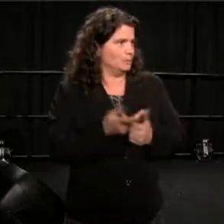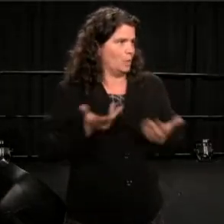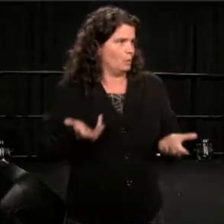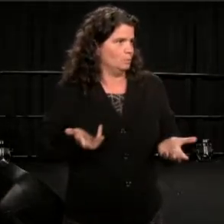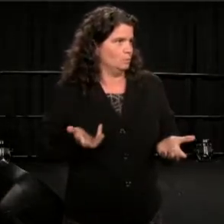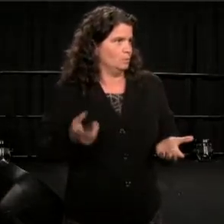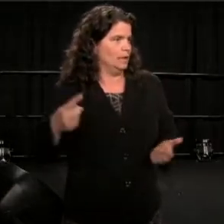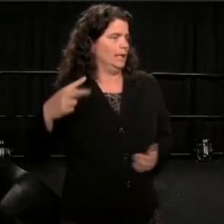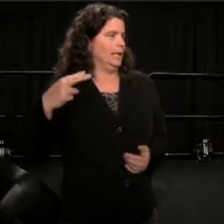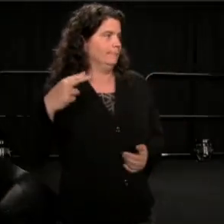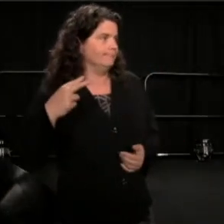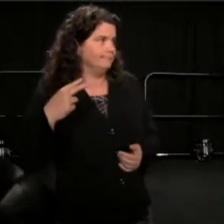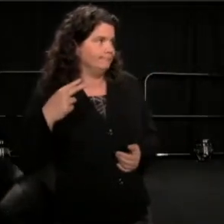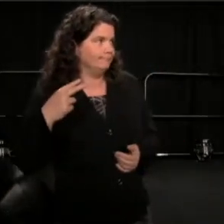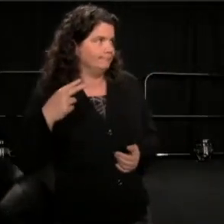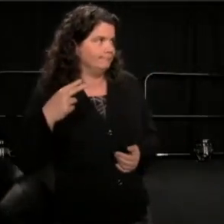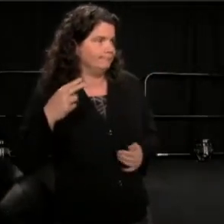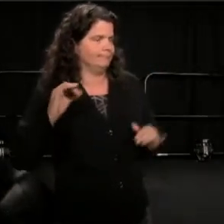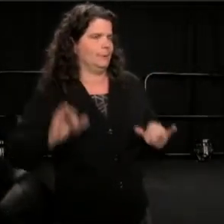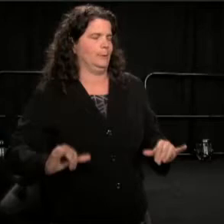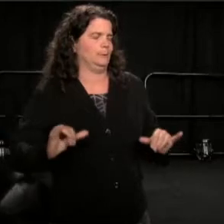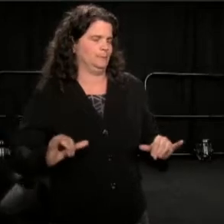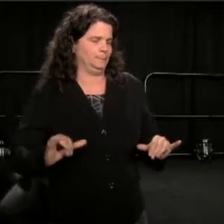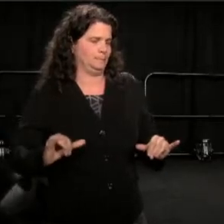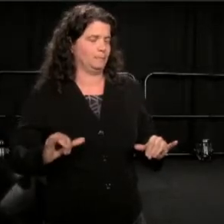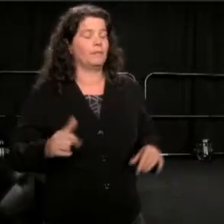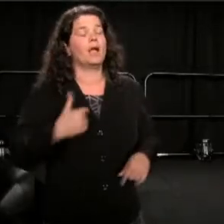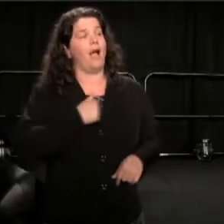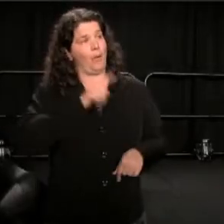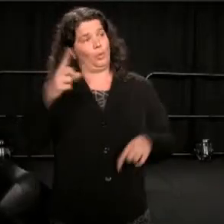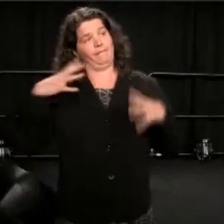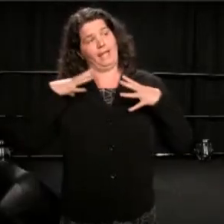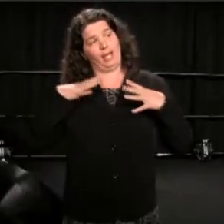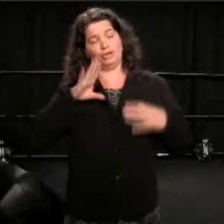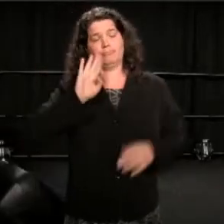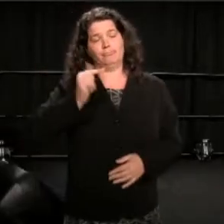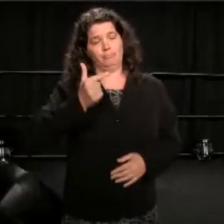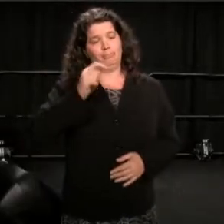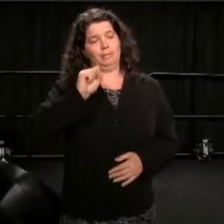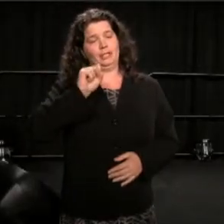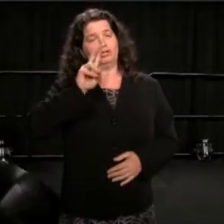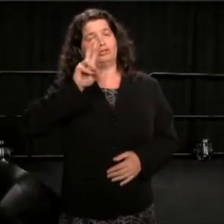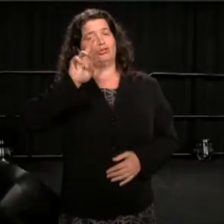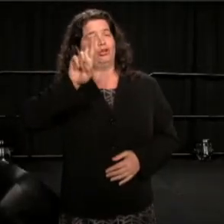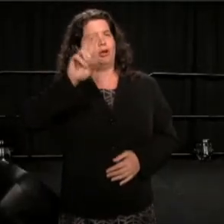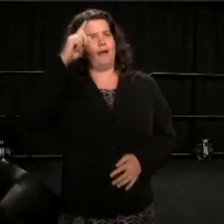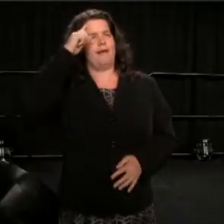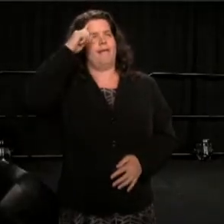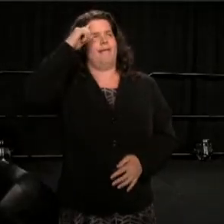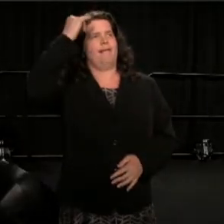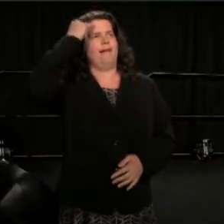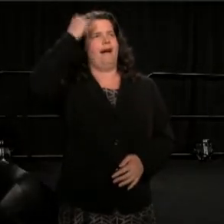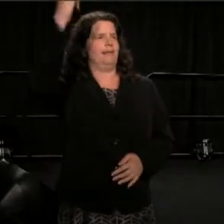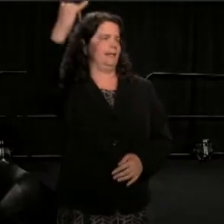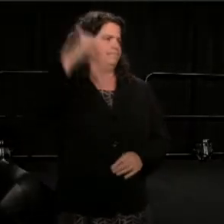While I was in Big Sur, I got an idea. I thought about my favorite human interactions;